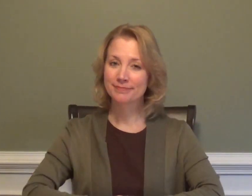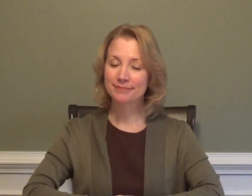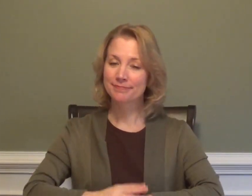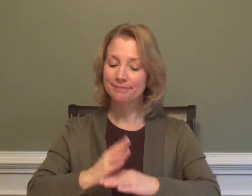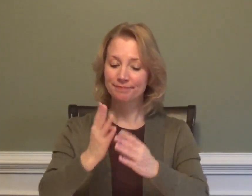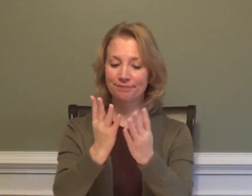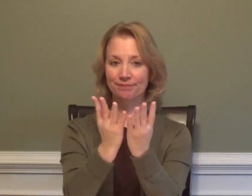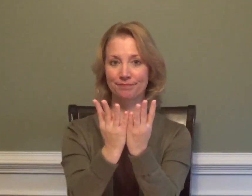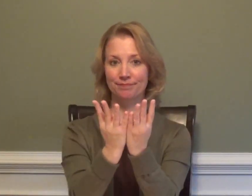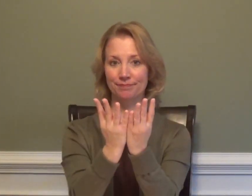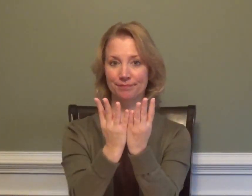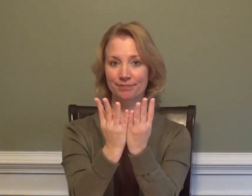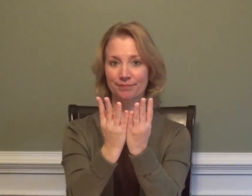HOLD-CARDS